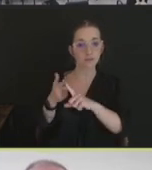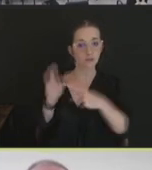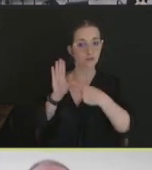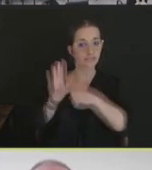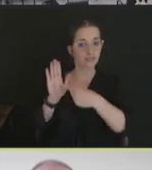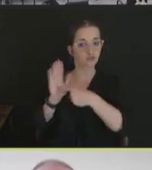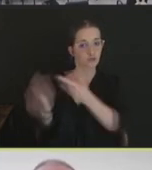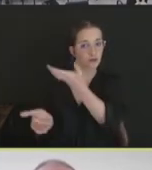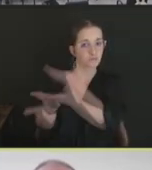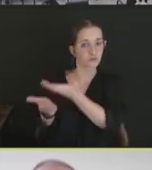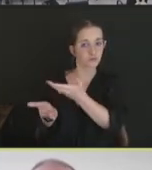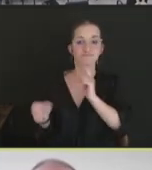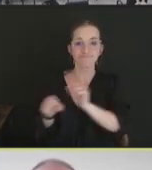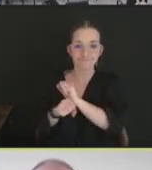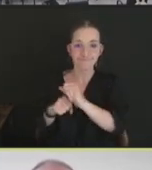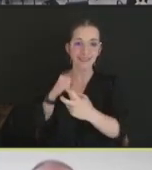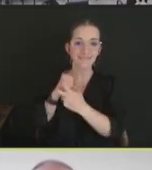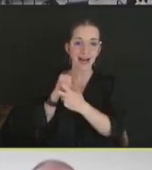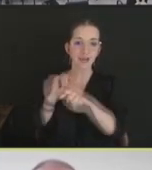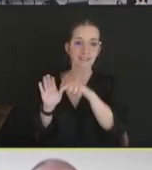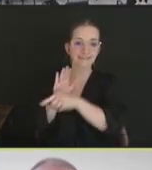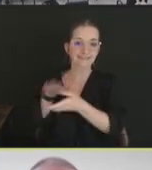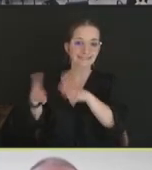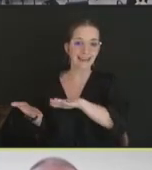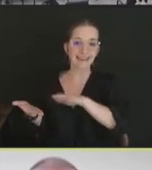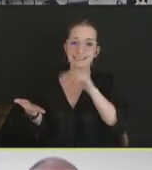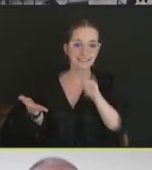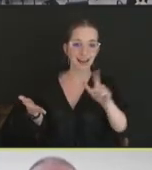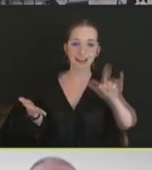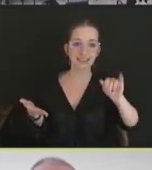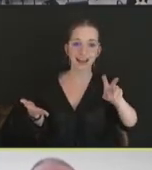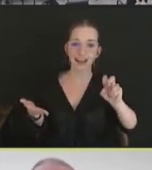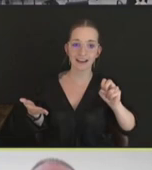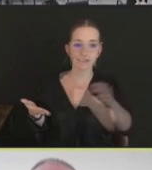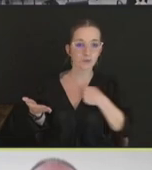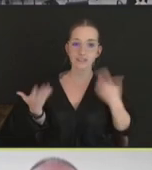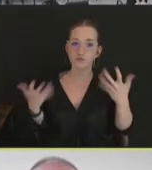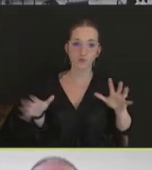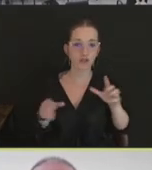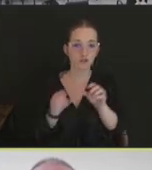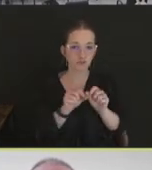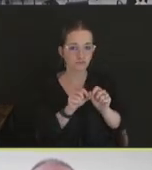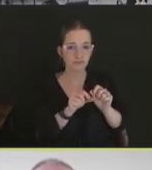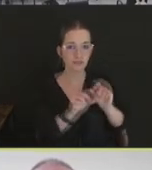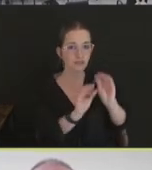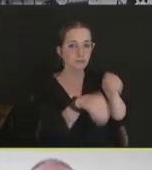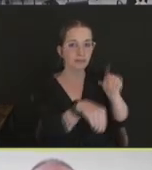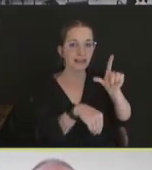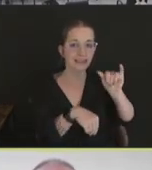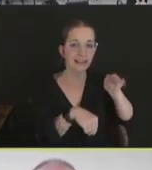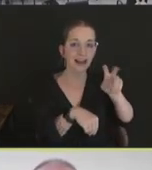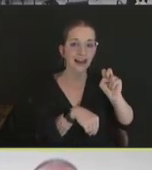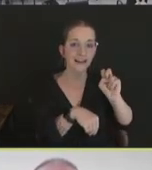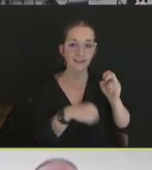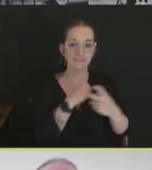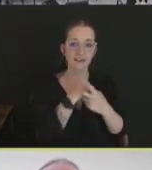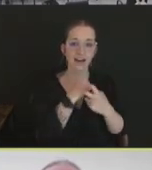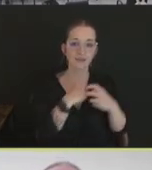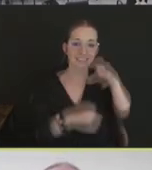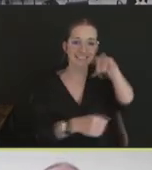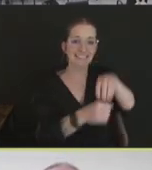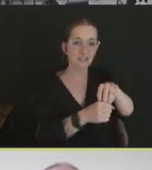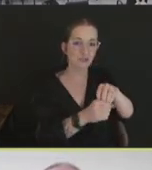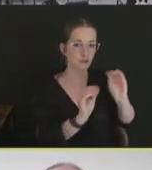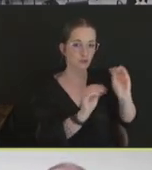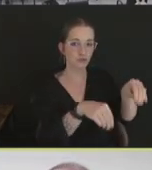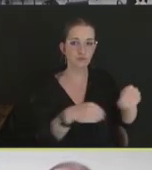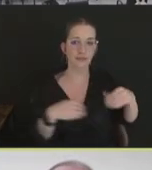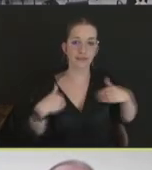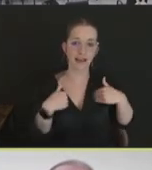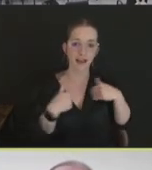so we're not using -- we're not releasing a live virus into poultry by the vaccine. Potency wise,